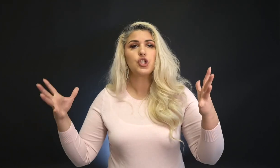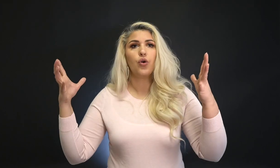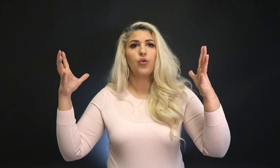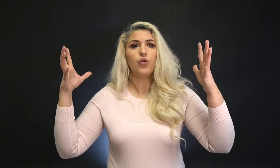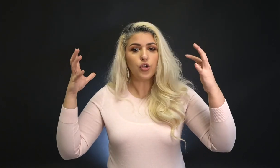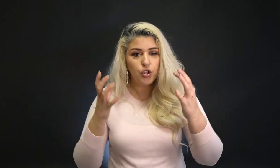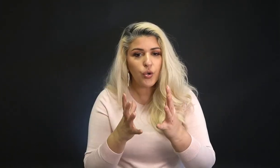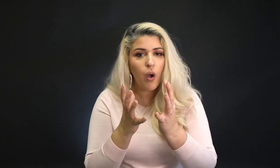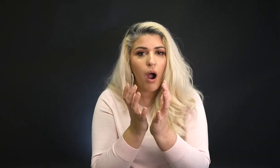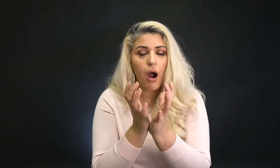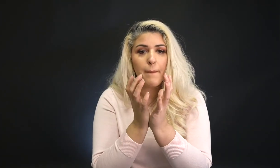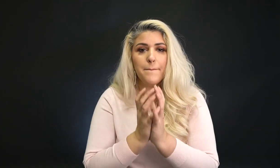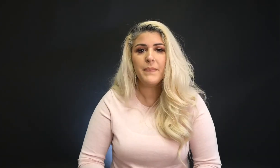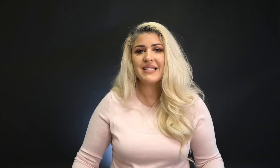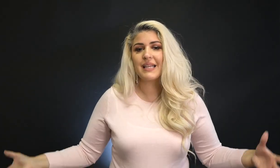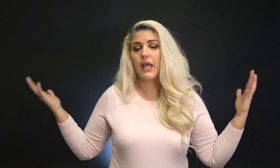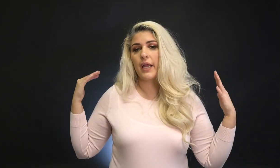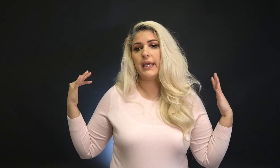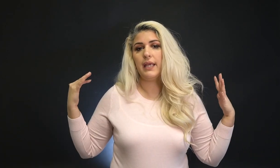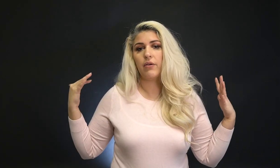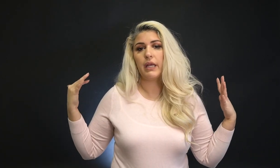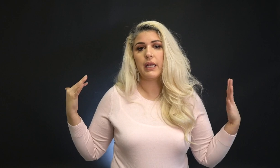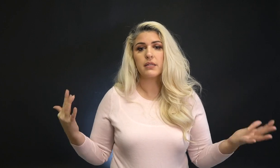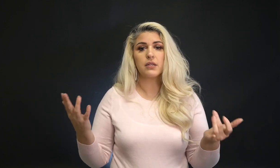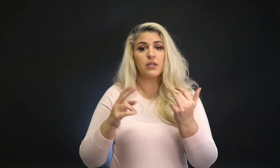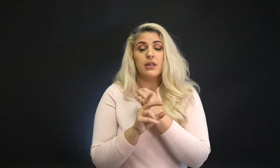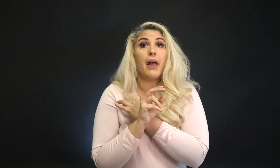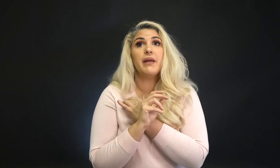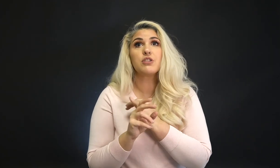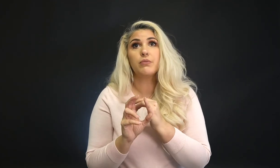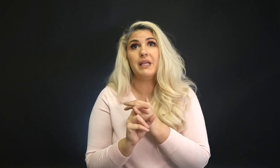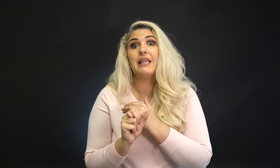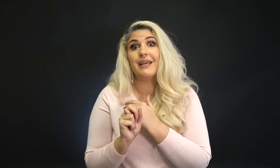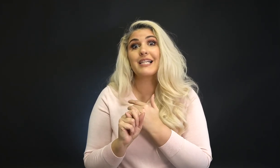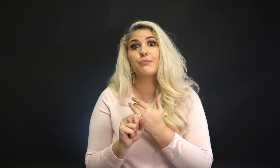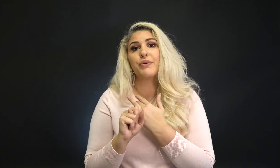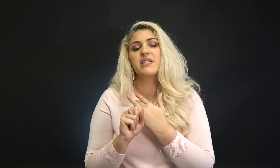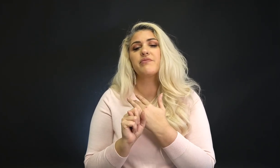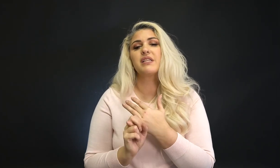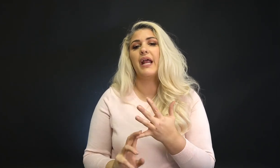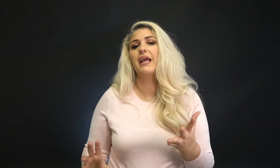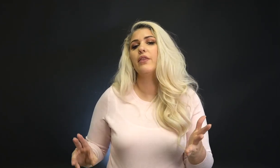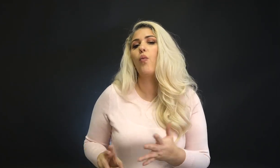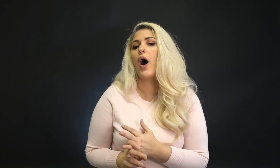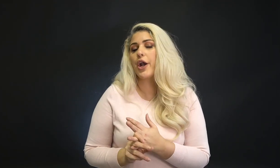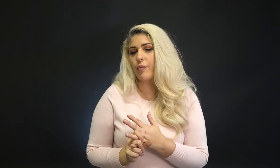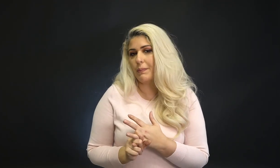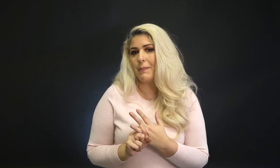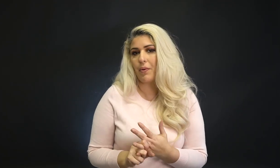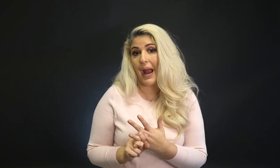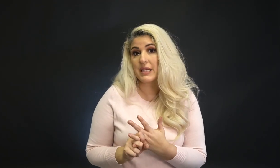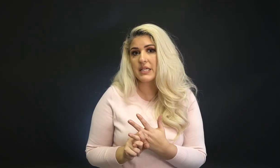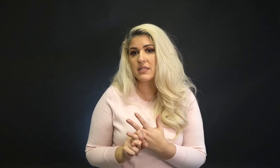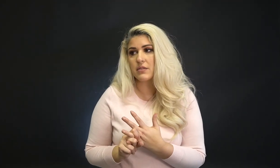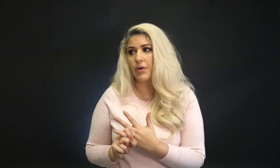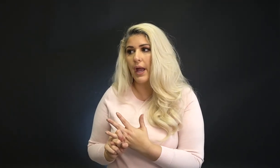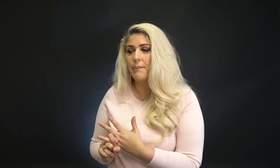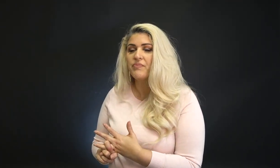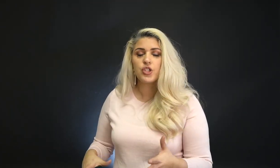So you are missing a key ingredient. The lemons would be the expressive signing and the water would be practice, okay?